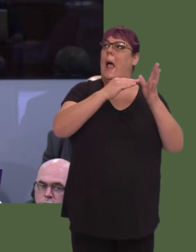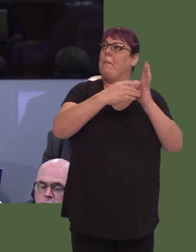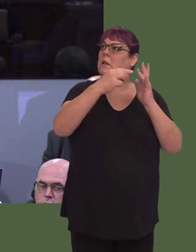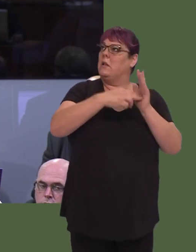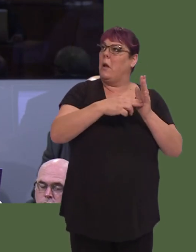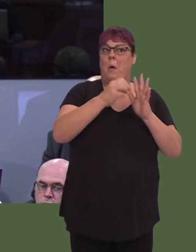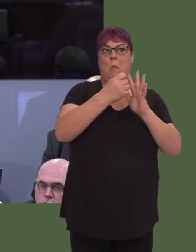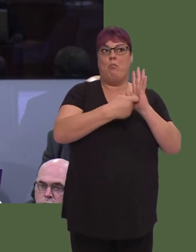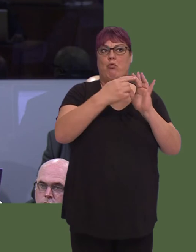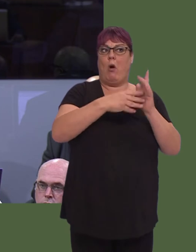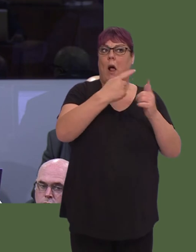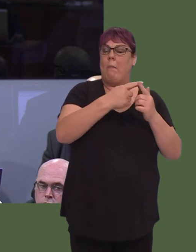with no details.